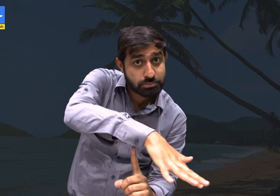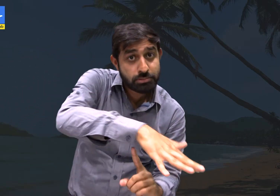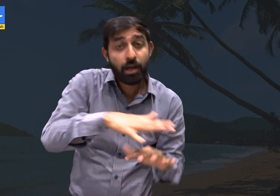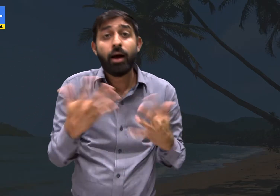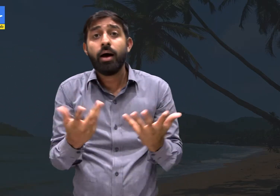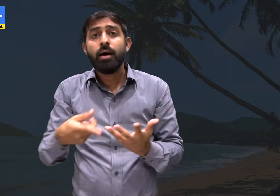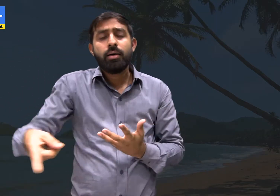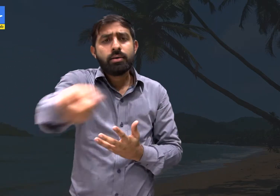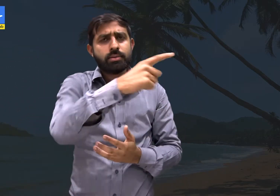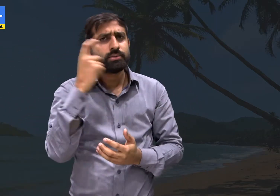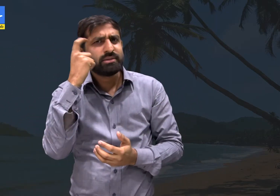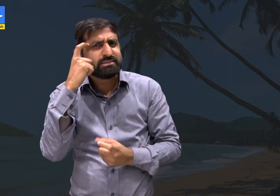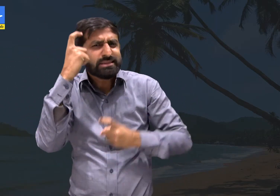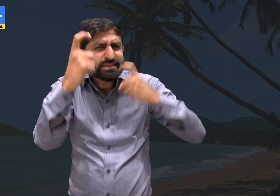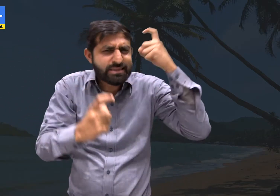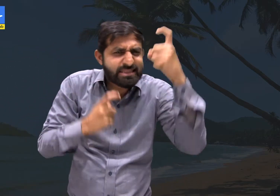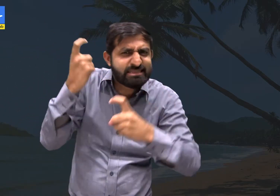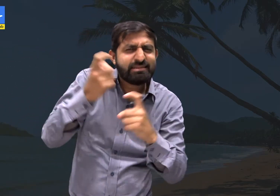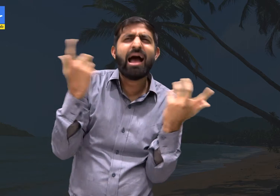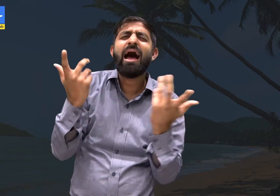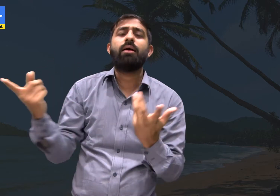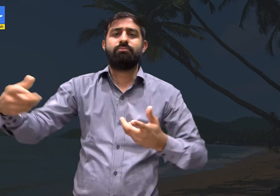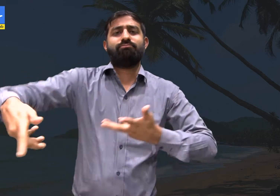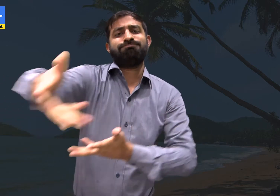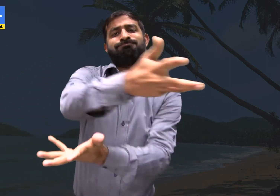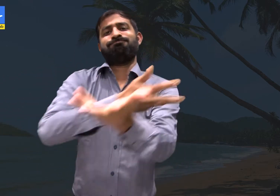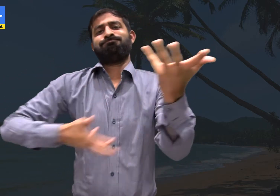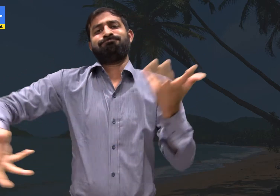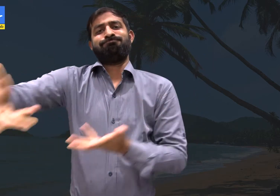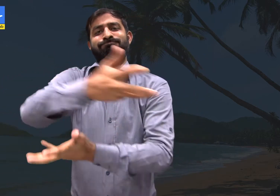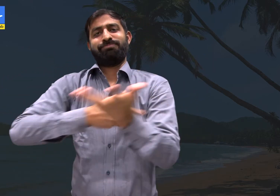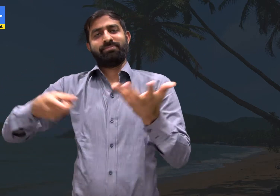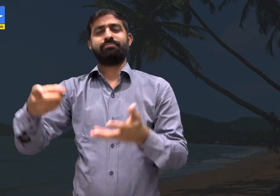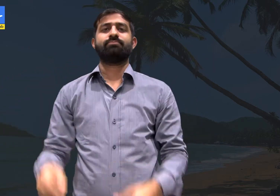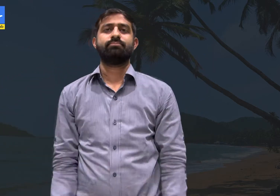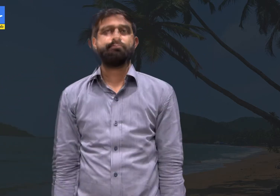You all think and discuss amongst yourselves.